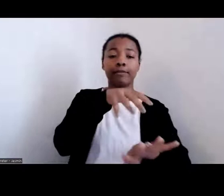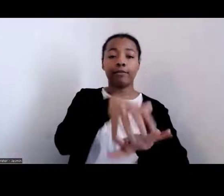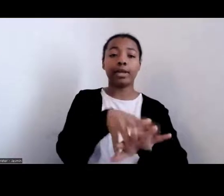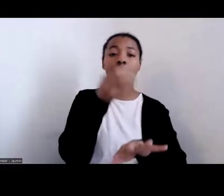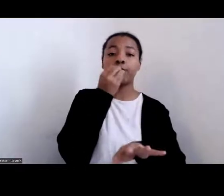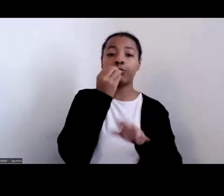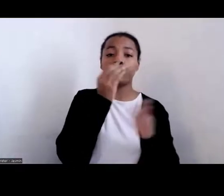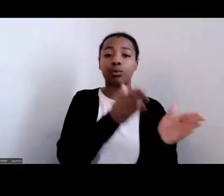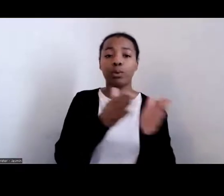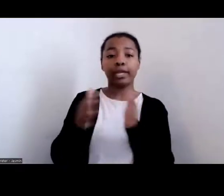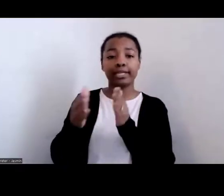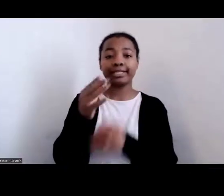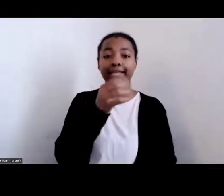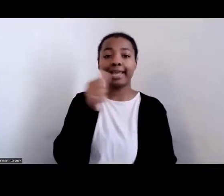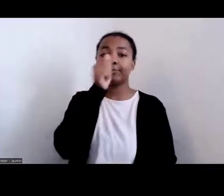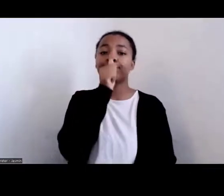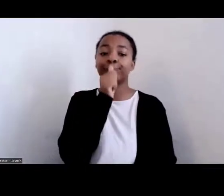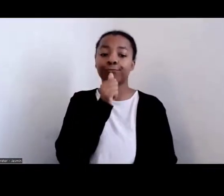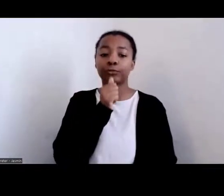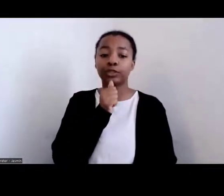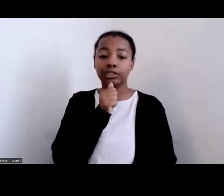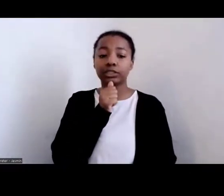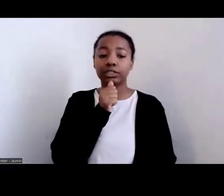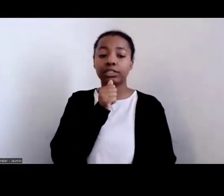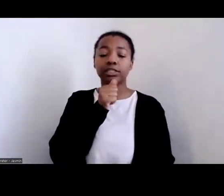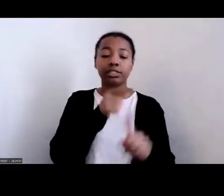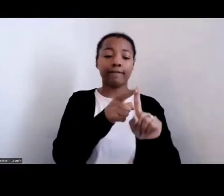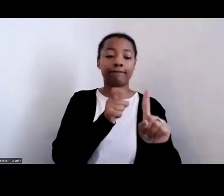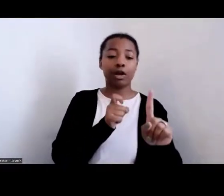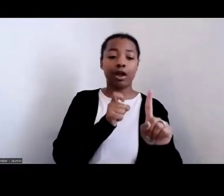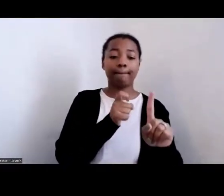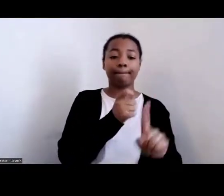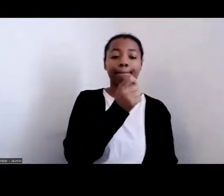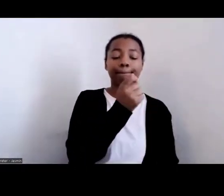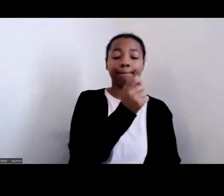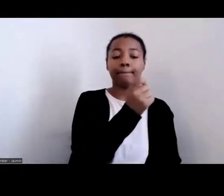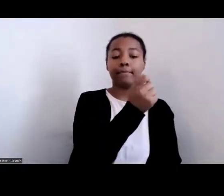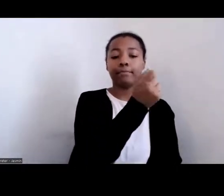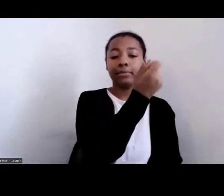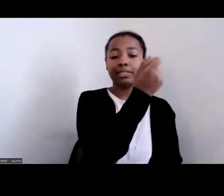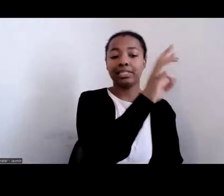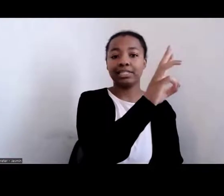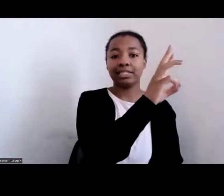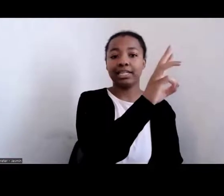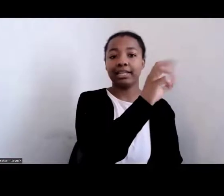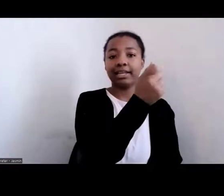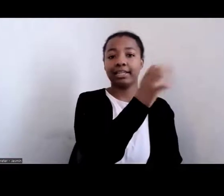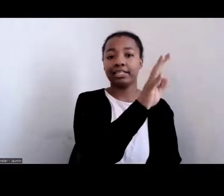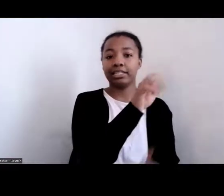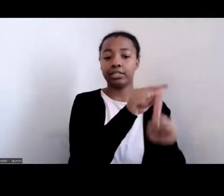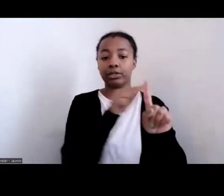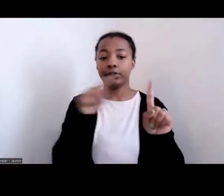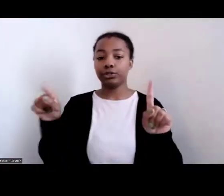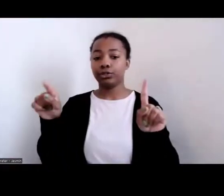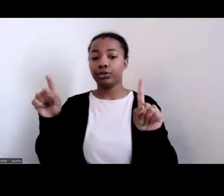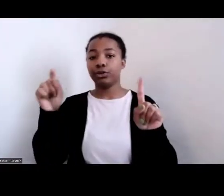very good article, and I'll drop it here in the chat. But one of the things that they say, which I think is very